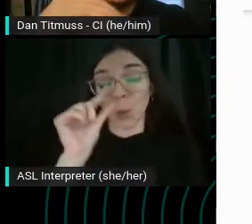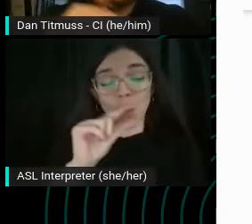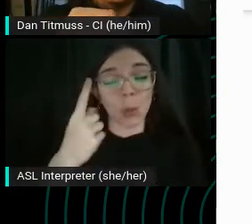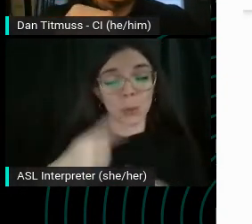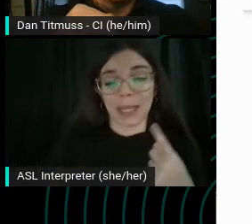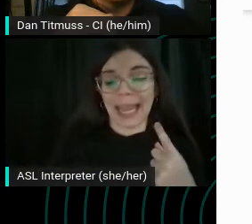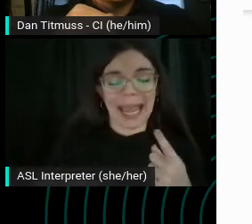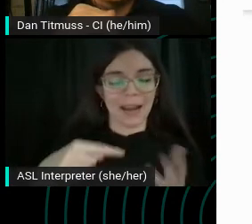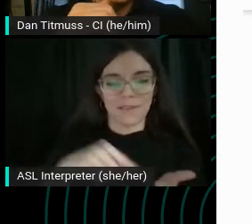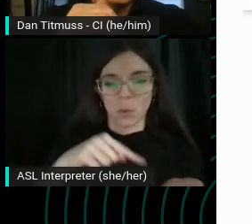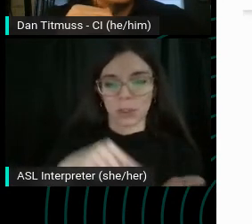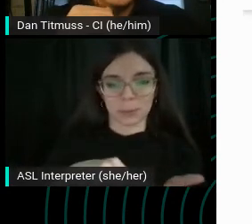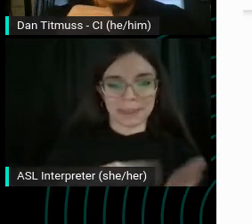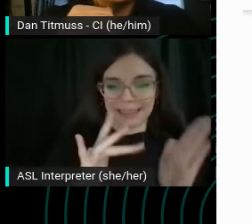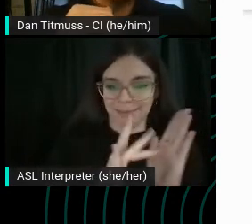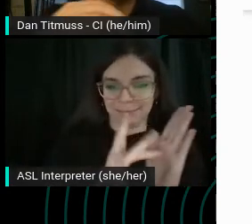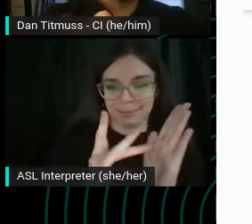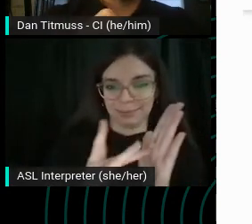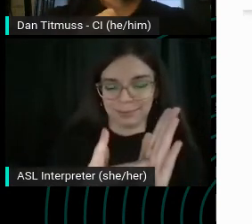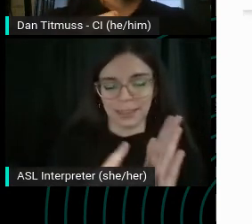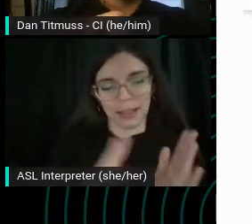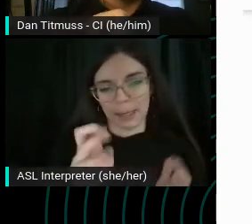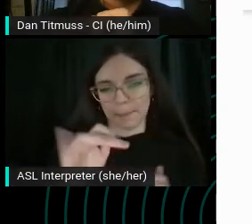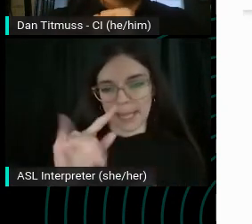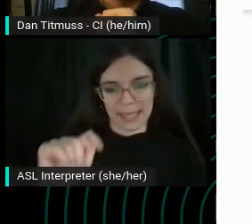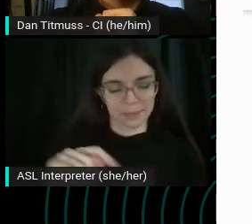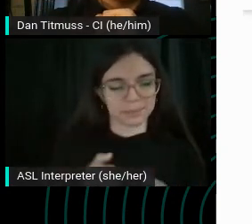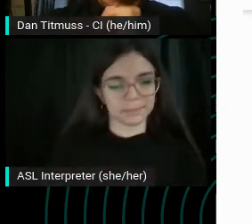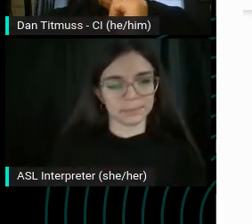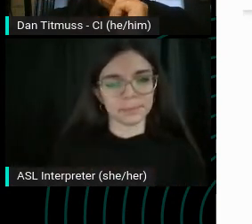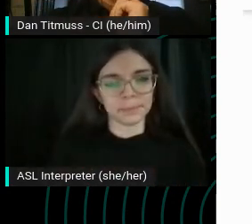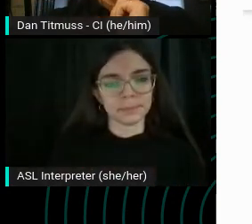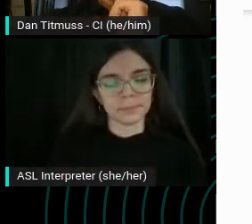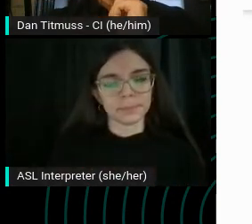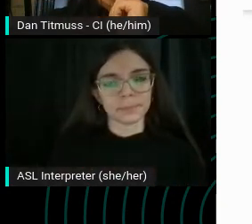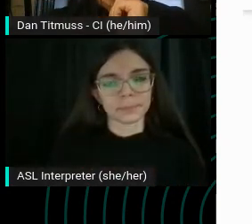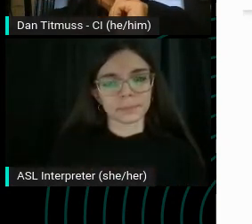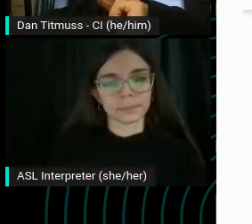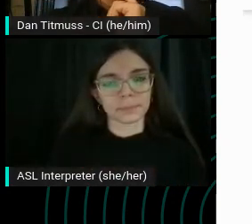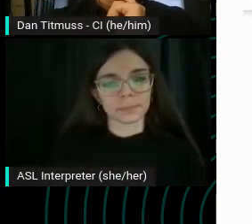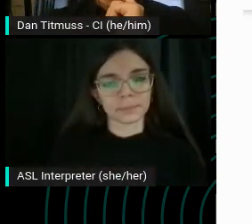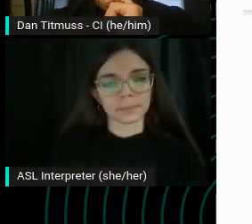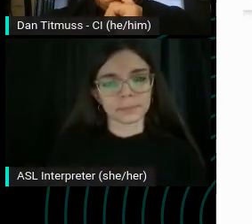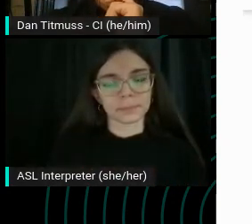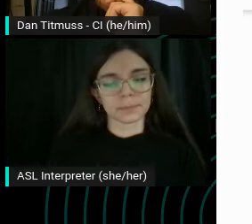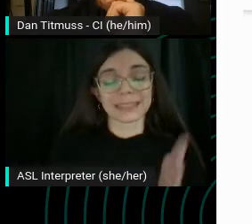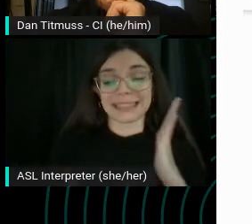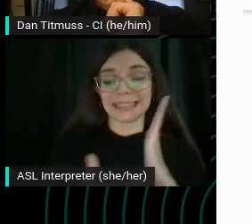See they'll punish you for that sort of language, technical SEO warning, you know.